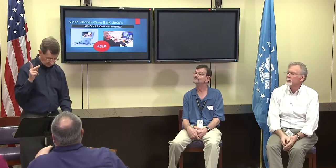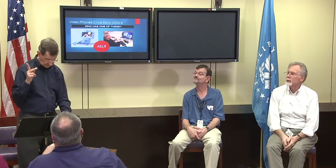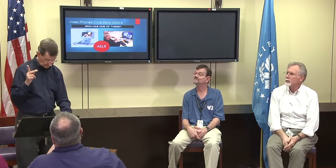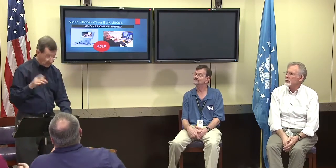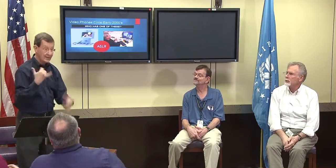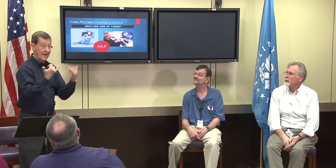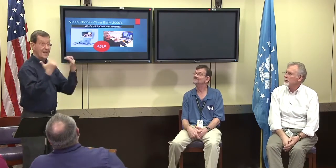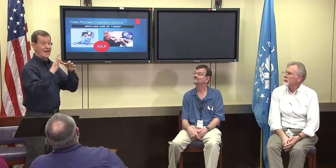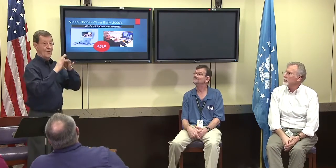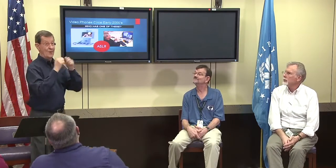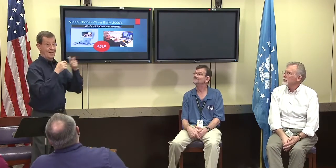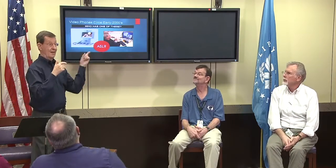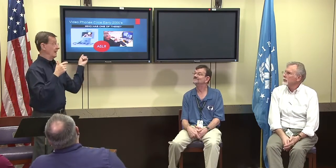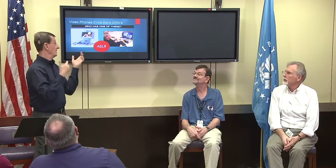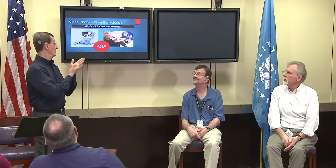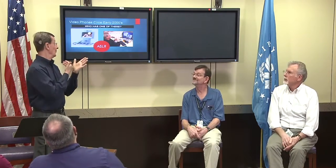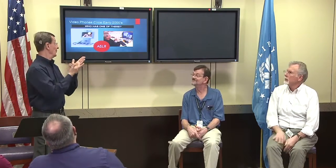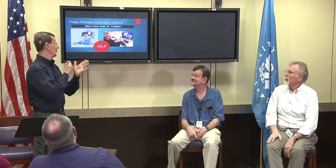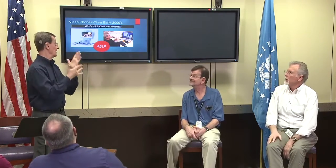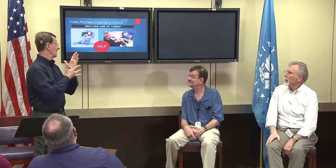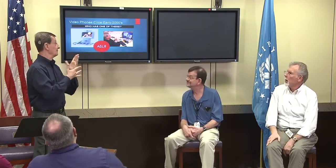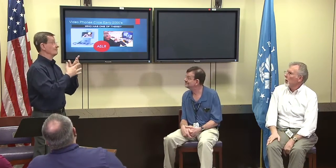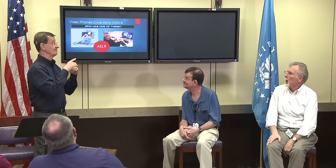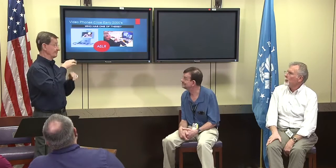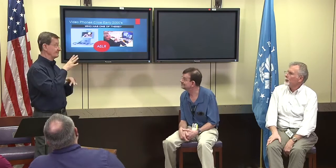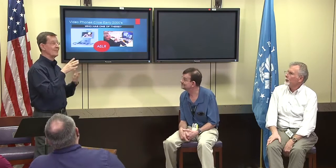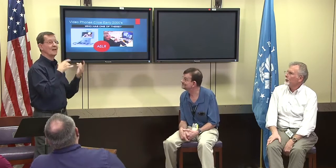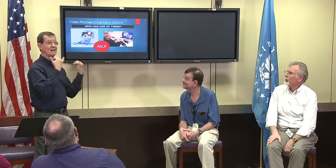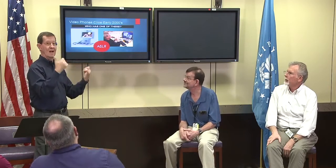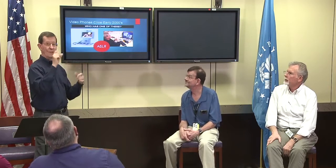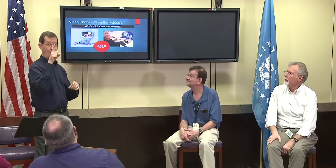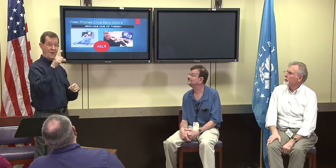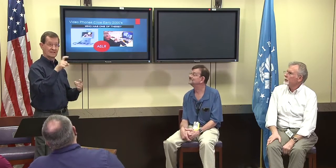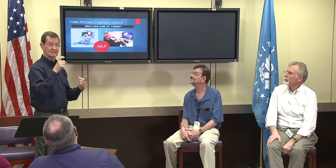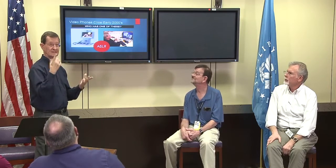Alex Richey: And so now, we talked about all this technology,